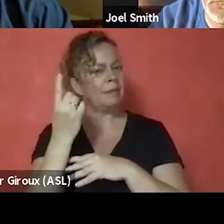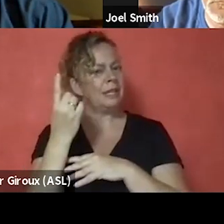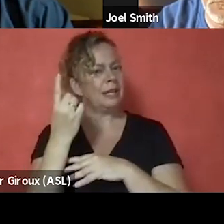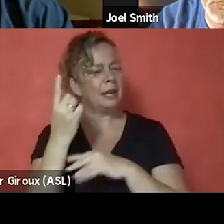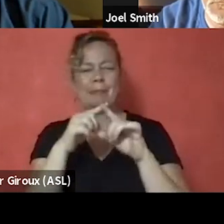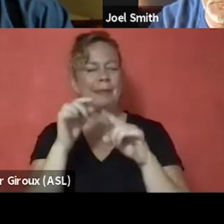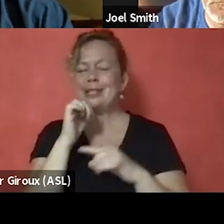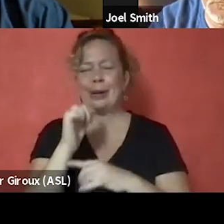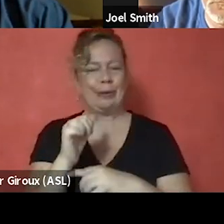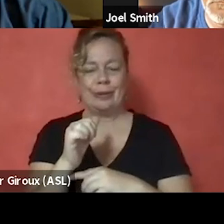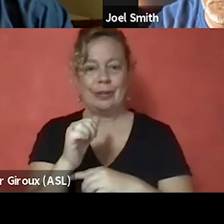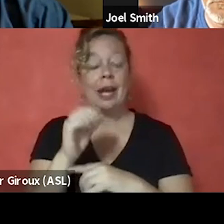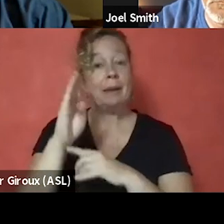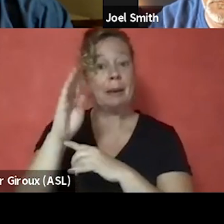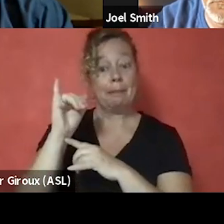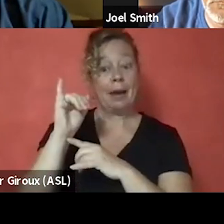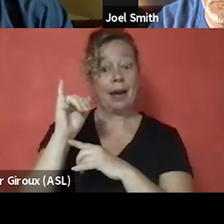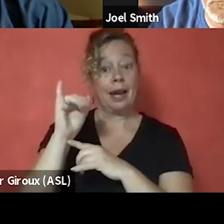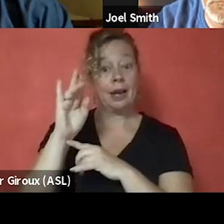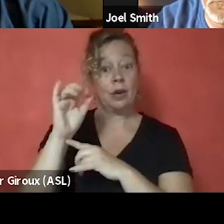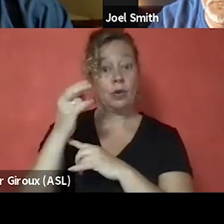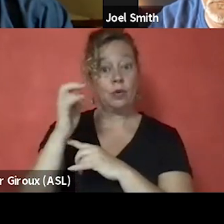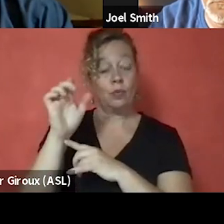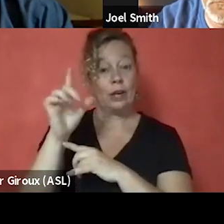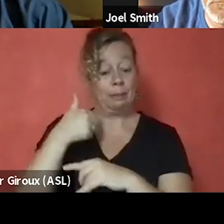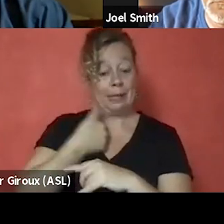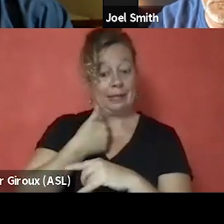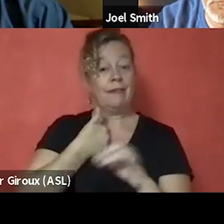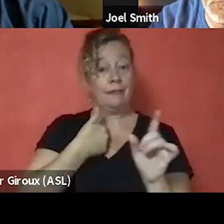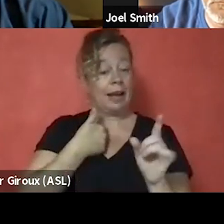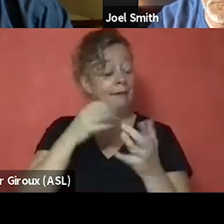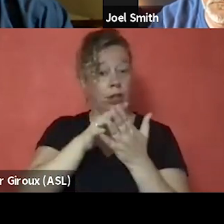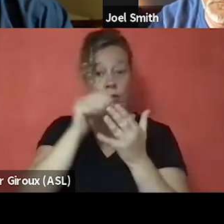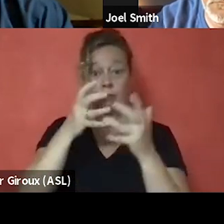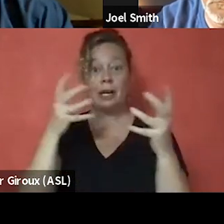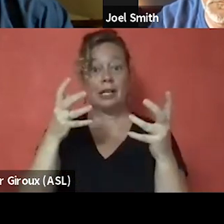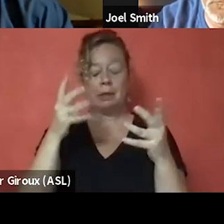Even being biracial myself, I've learned even myself quite a bit. It's been fascinating this last year,